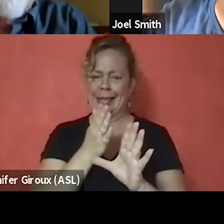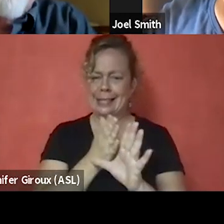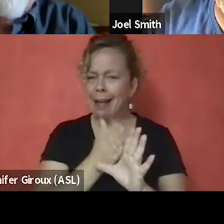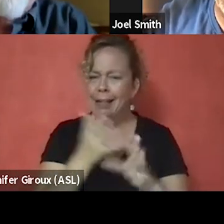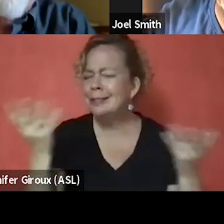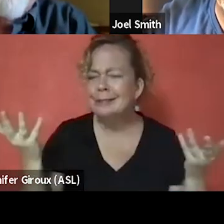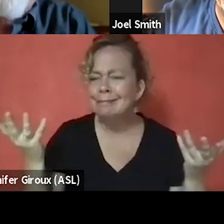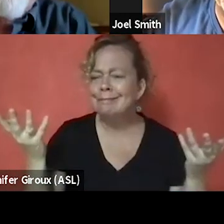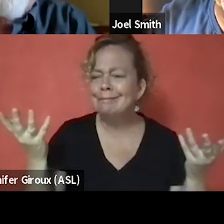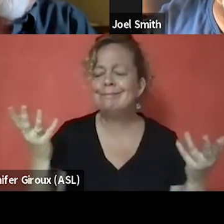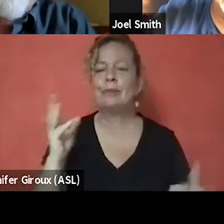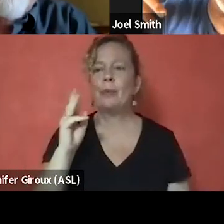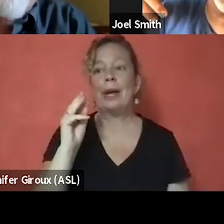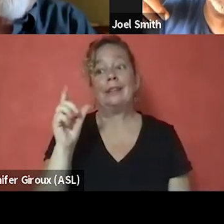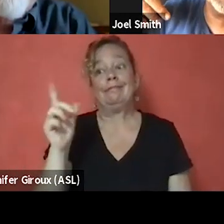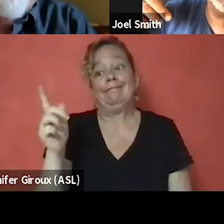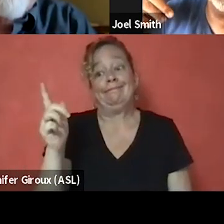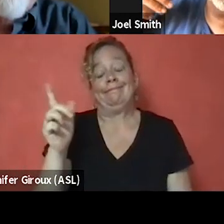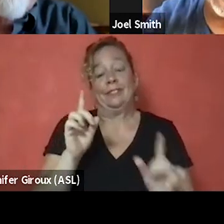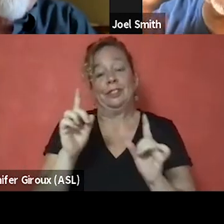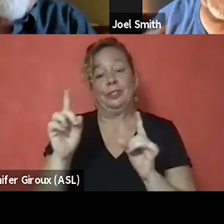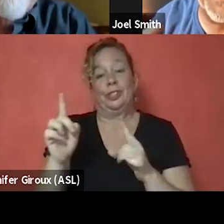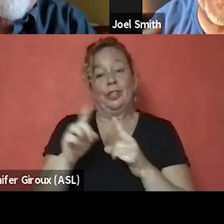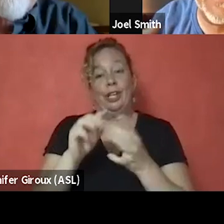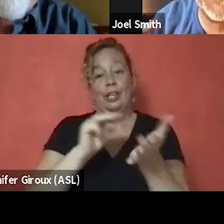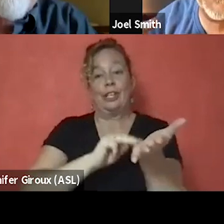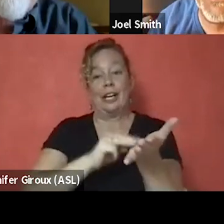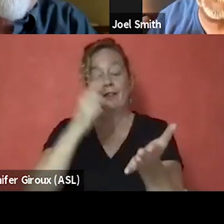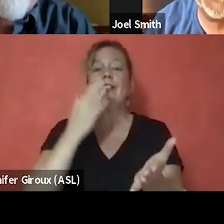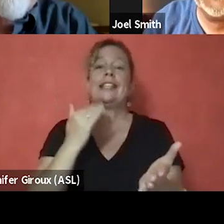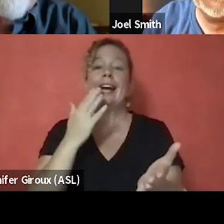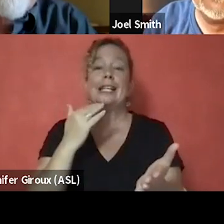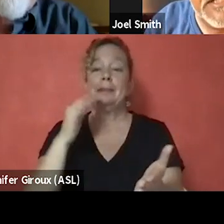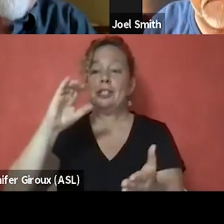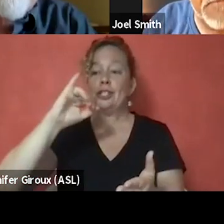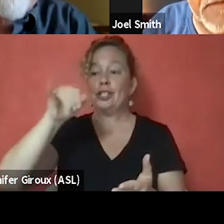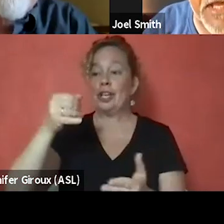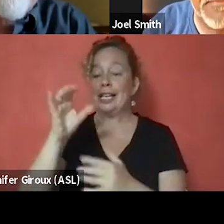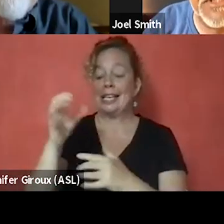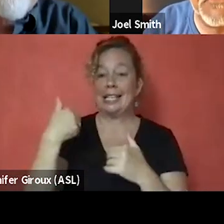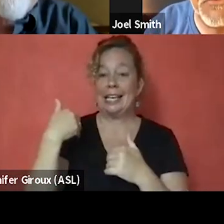Well, when you go to your doctor for diabetes, JC, did he have to have diabetes too?